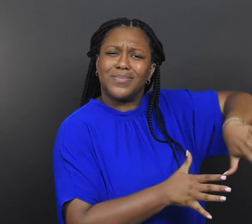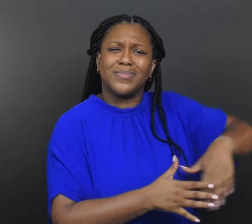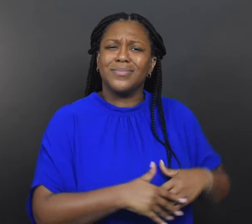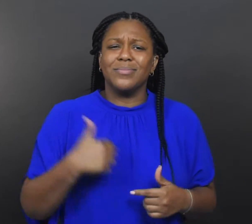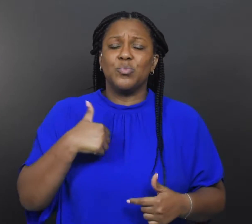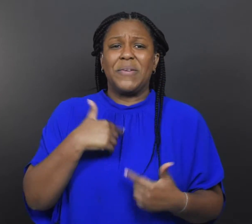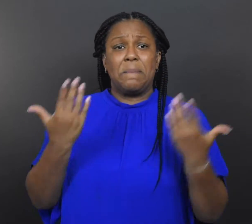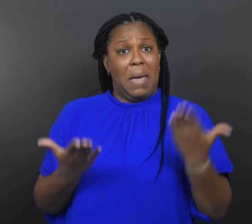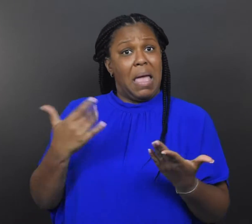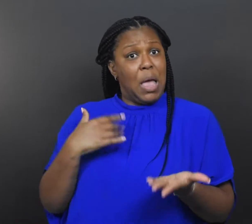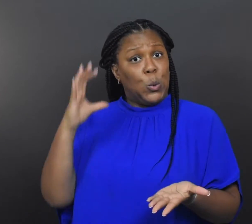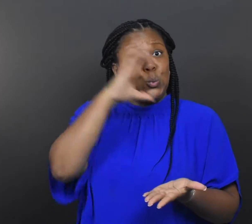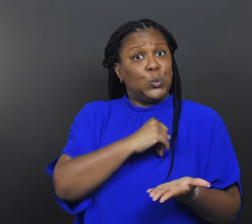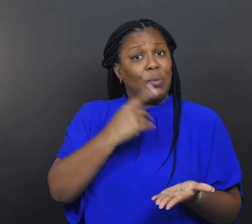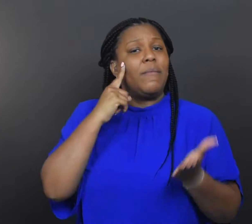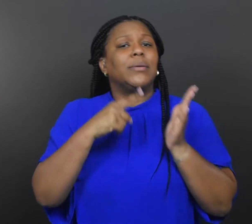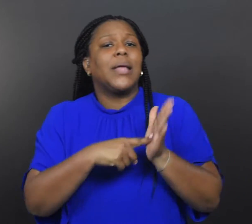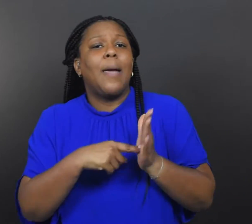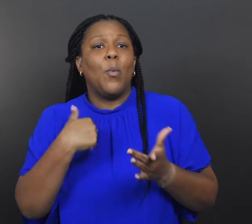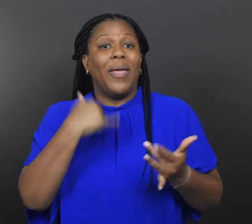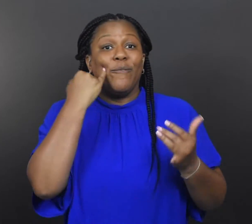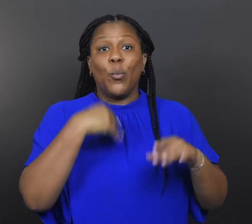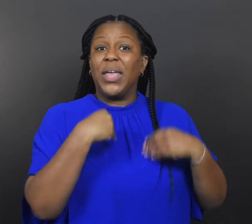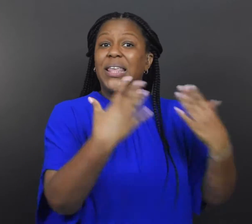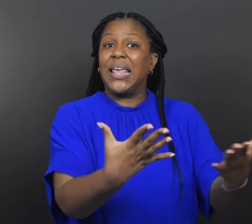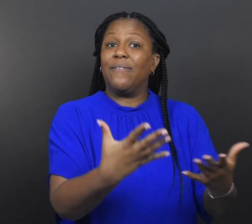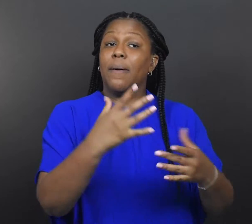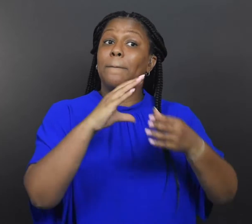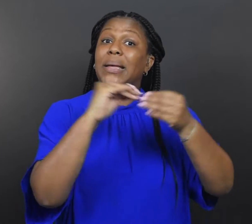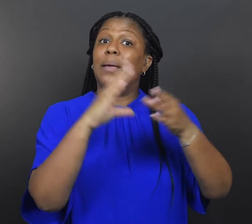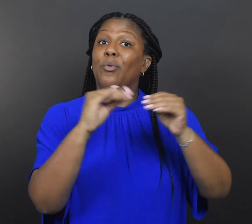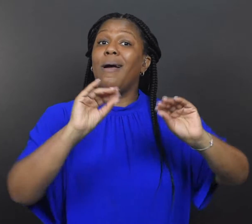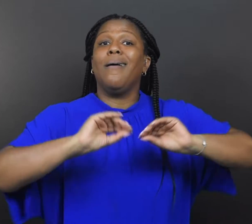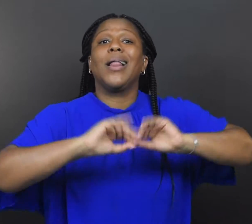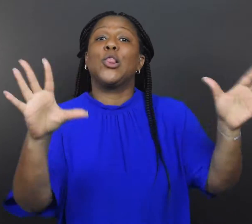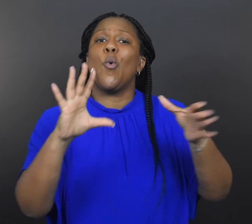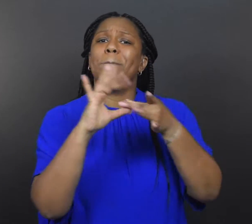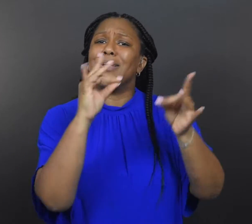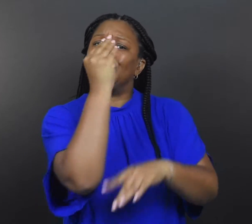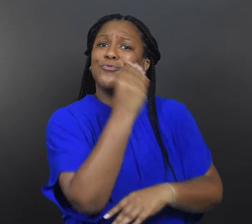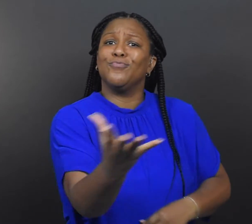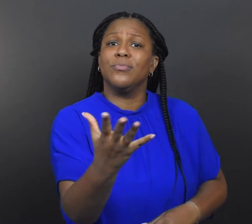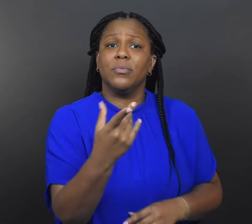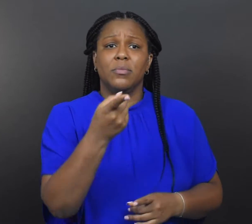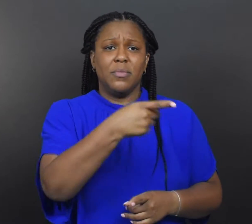We may assume, for example, that if we give people clear messages, they’ll make the